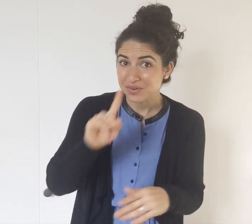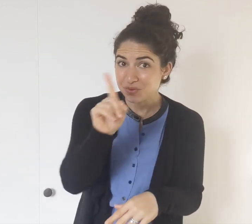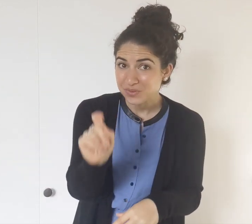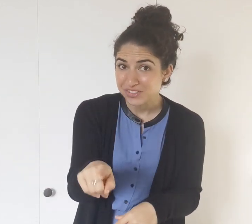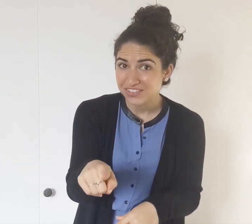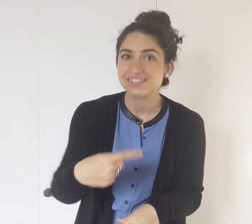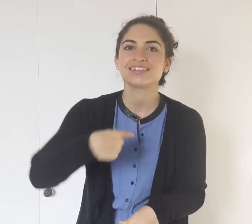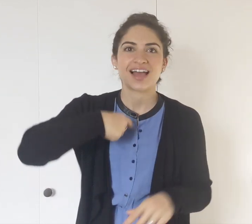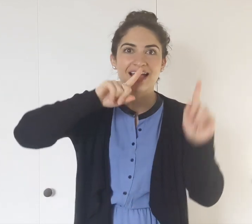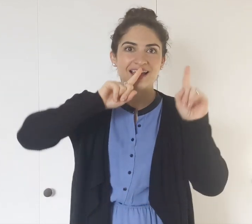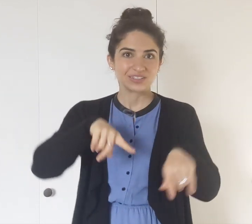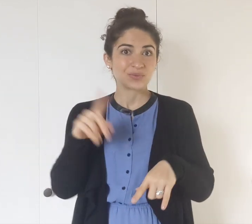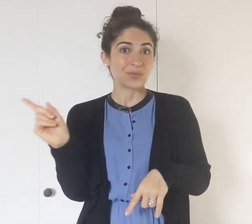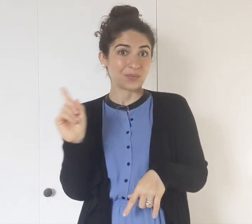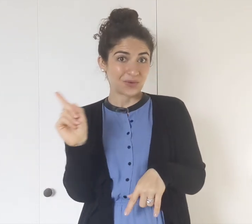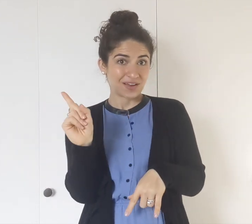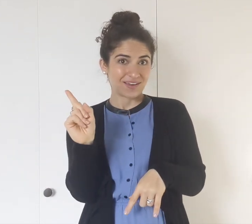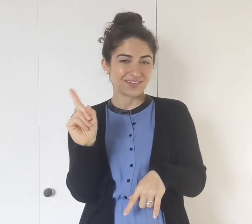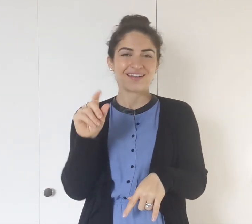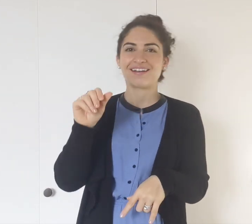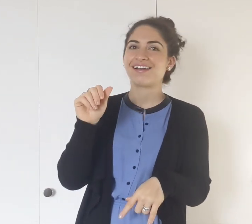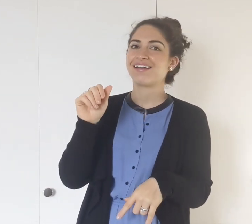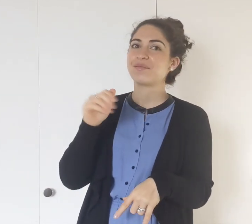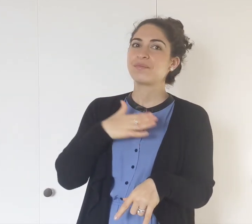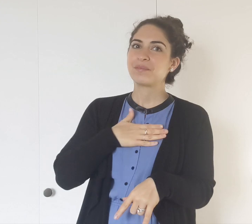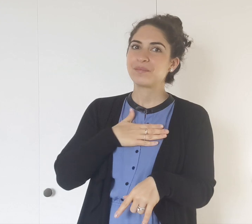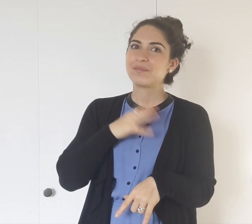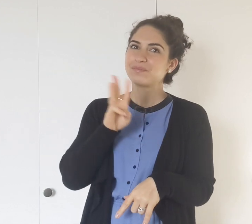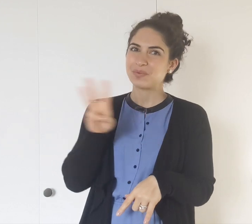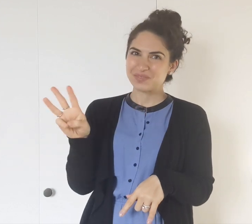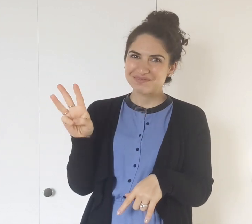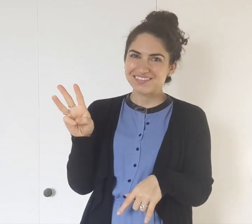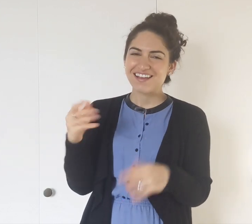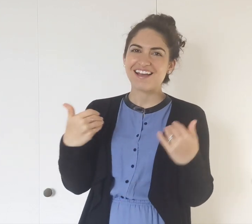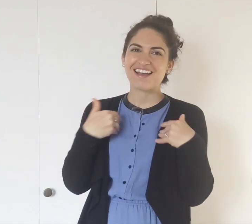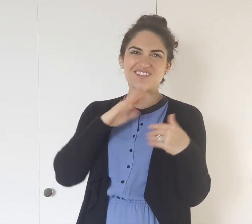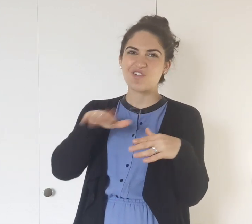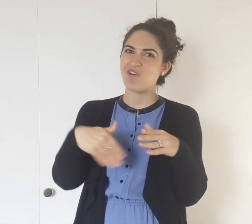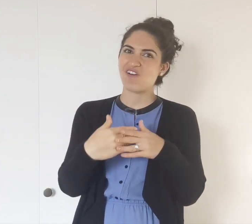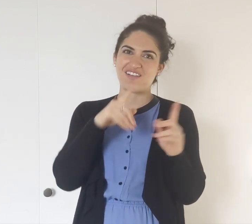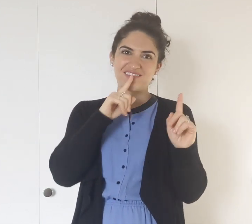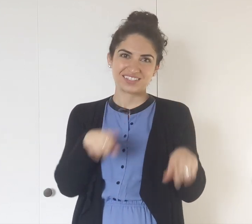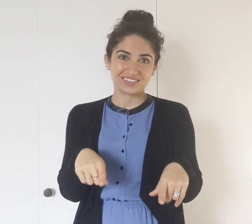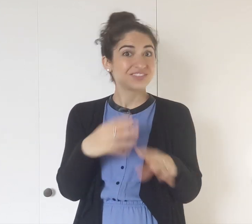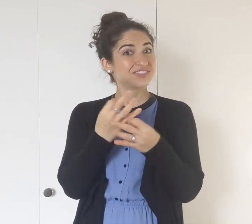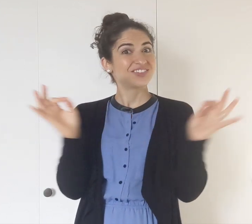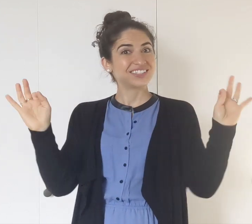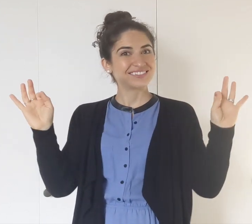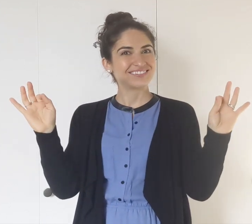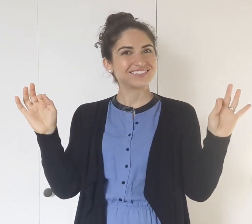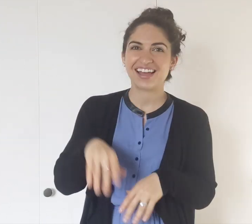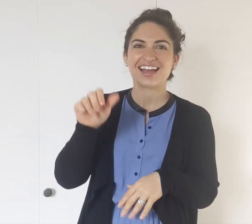beginner questions, I answer on my website. It has all the answers for free.